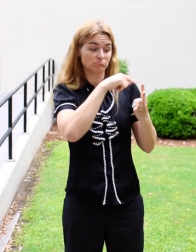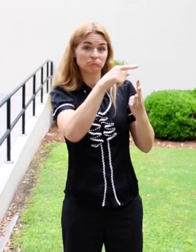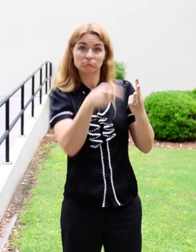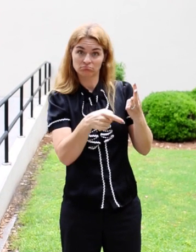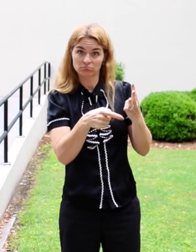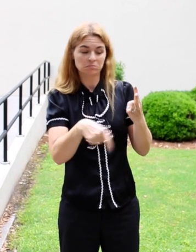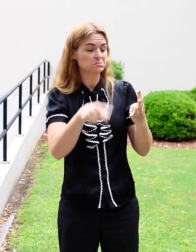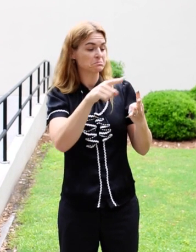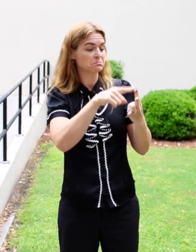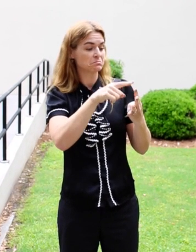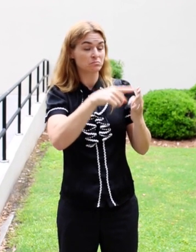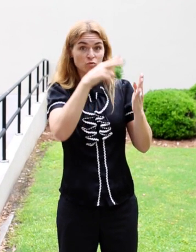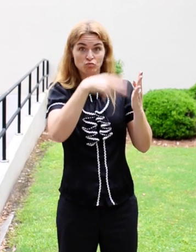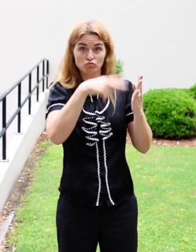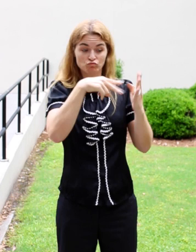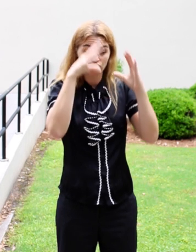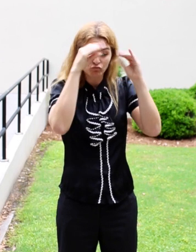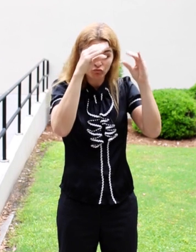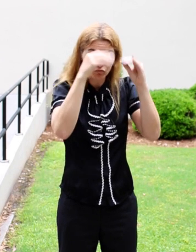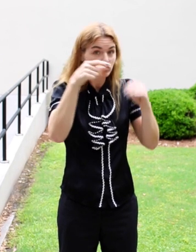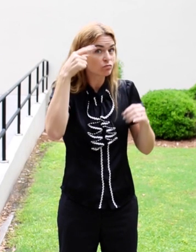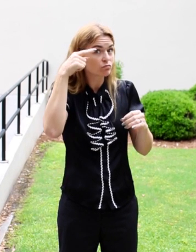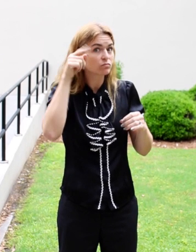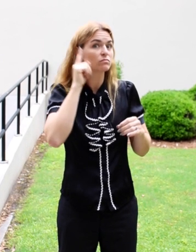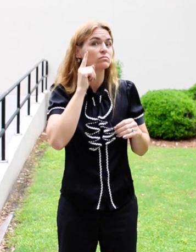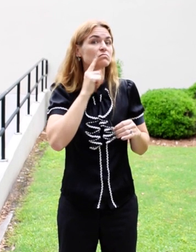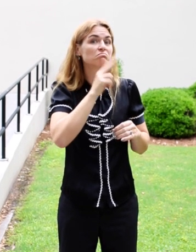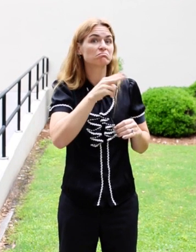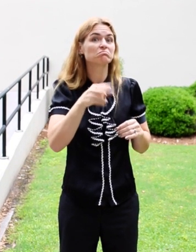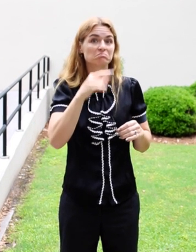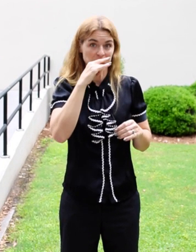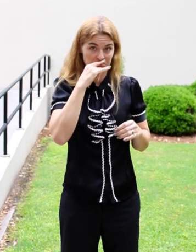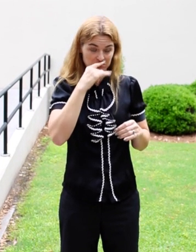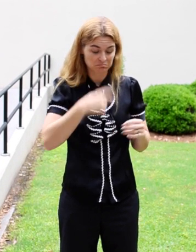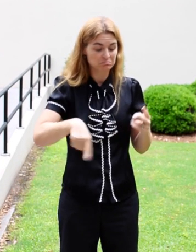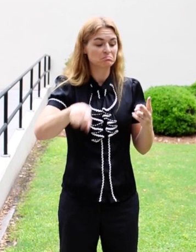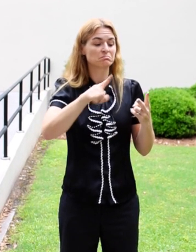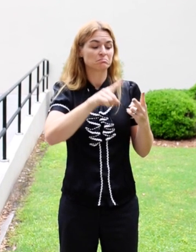I teach several classes, including: Teaching Reading for D/HOH Students,